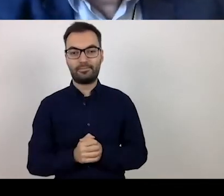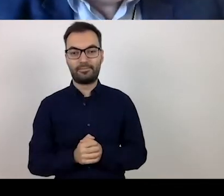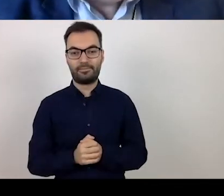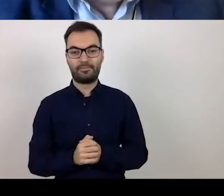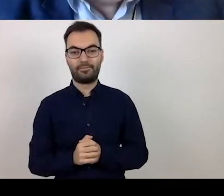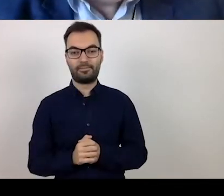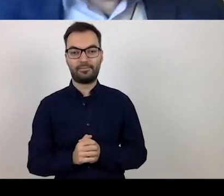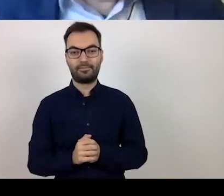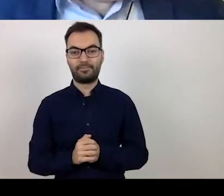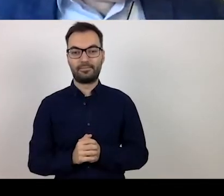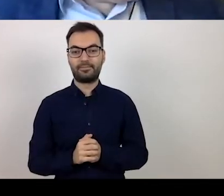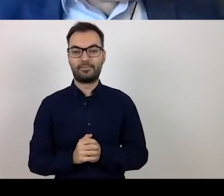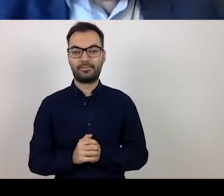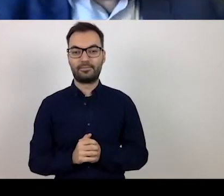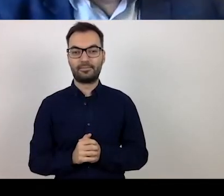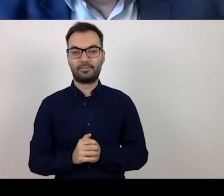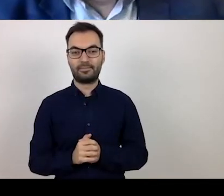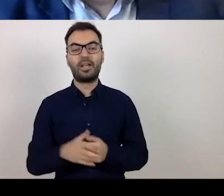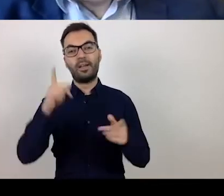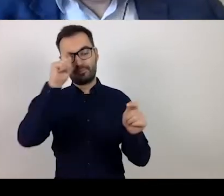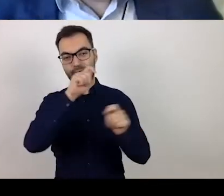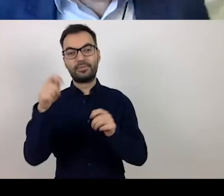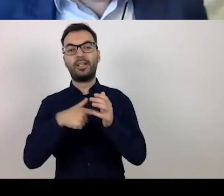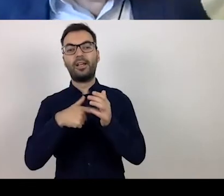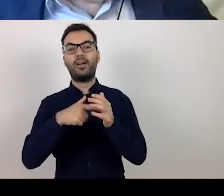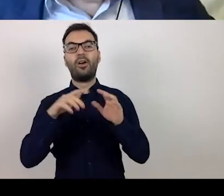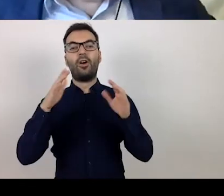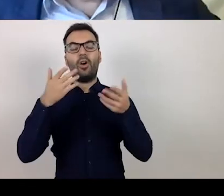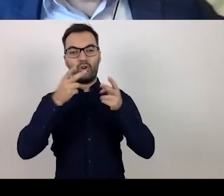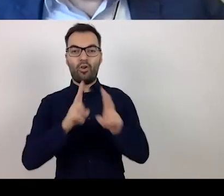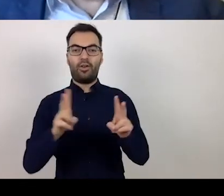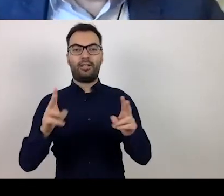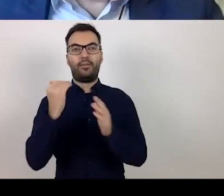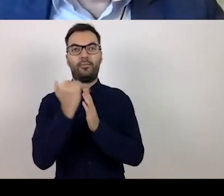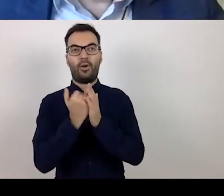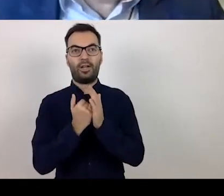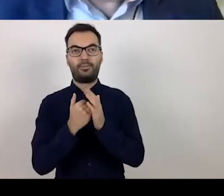directly related to the ongoing programmes.